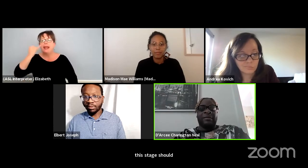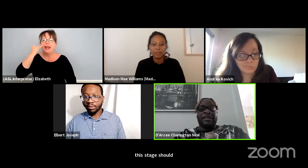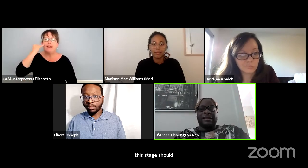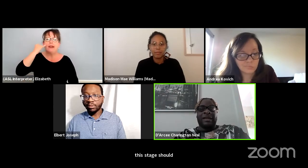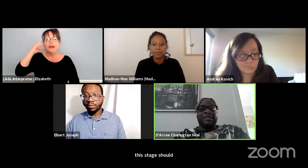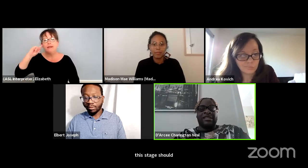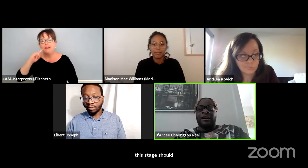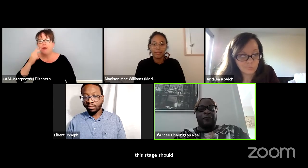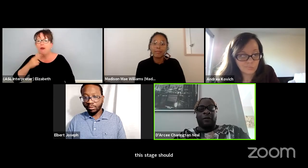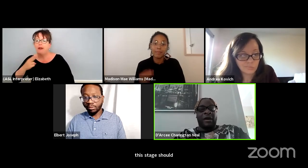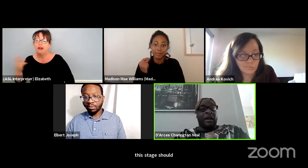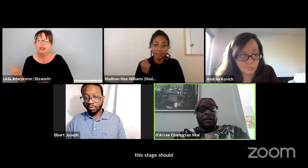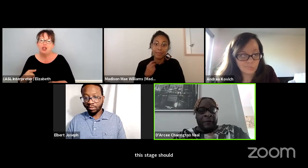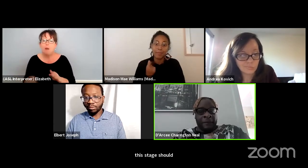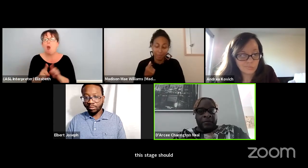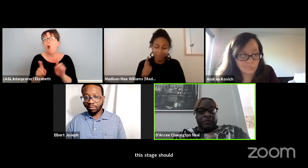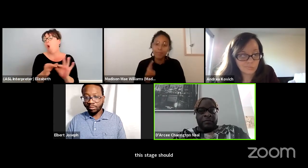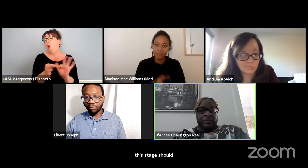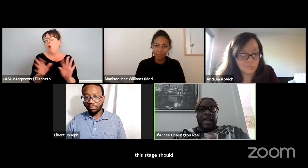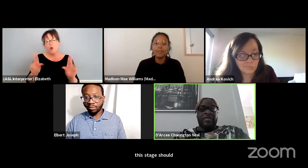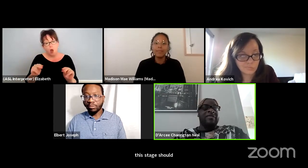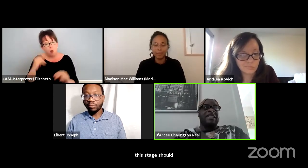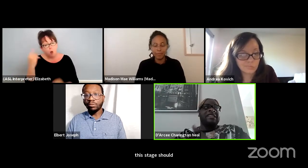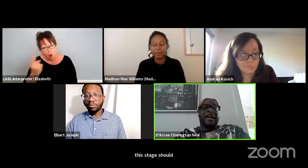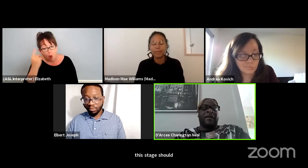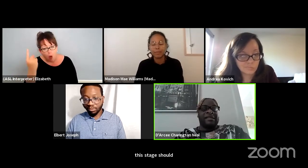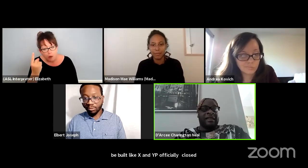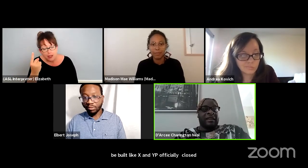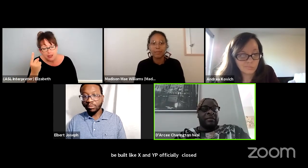because it makes ourselves feel better. And that's just how I feel.